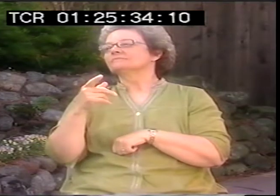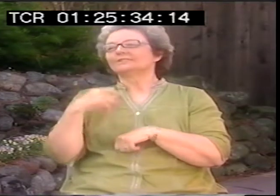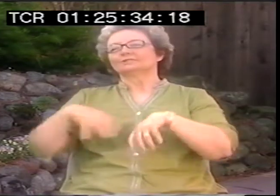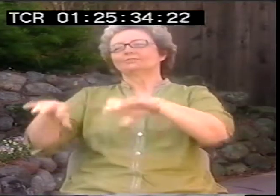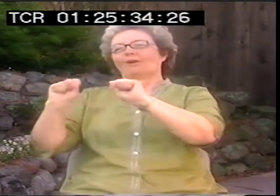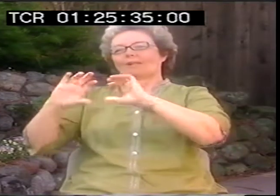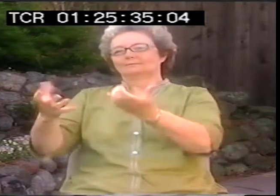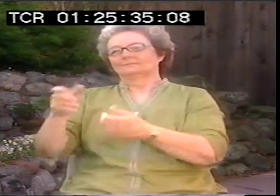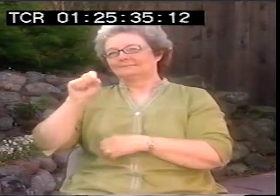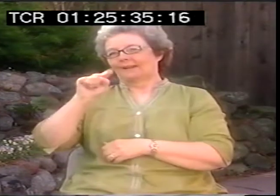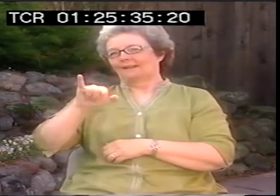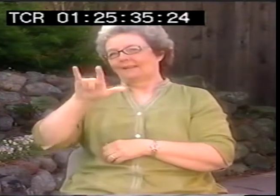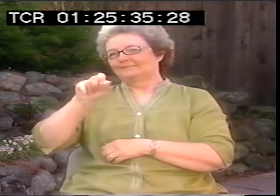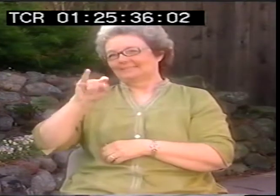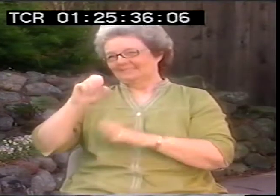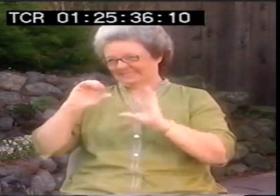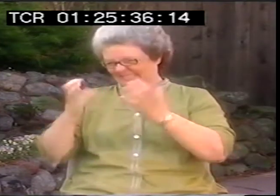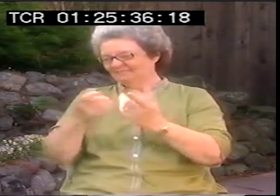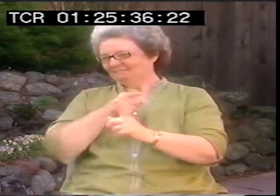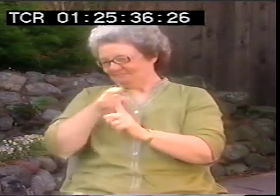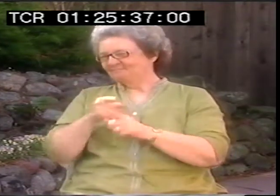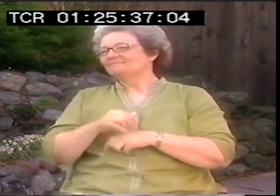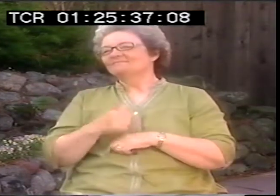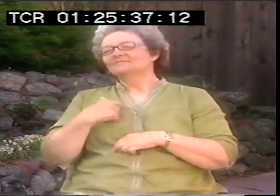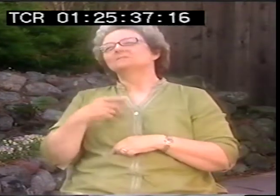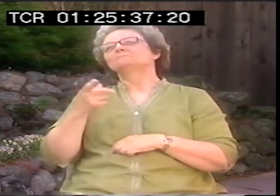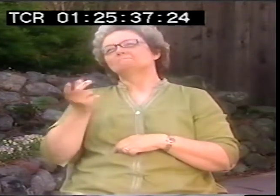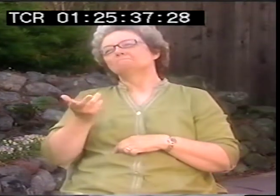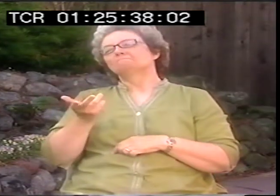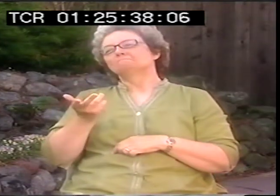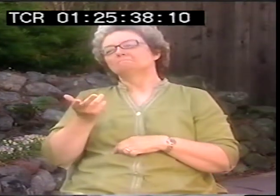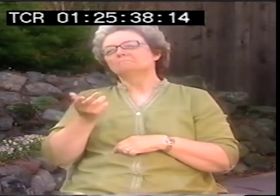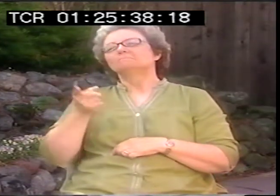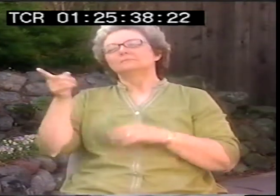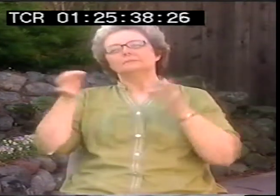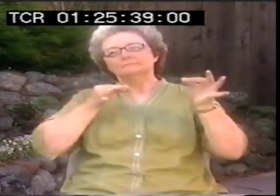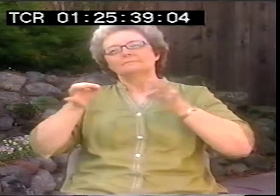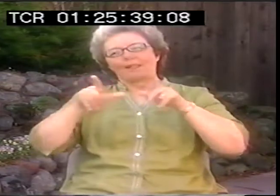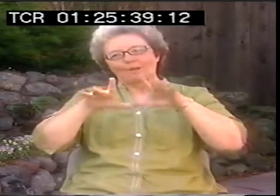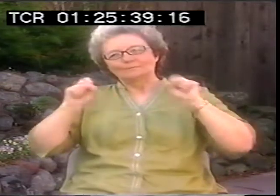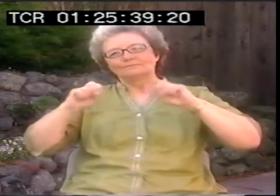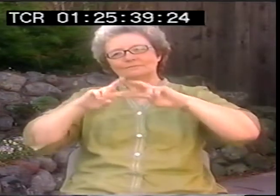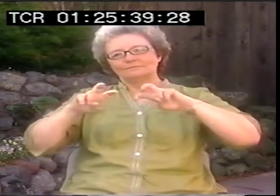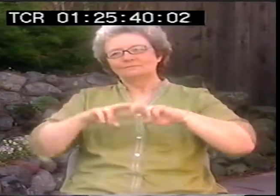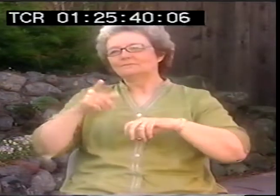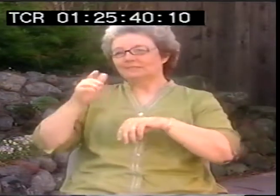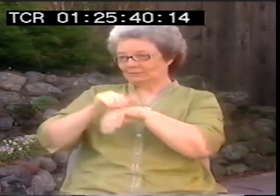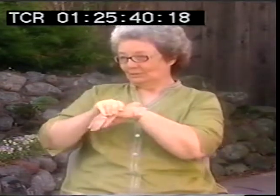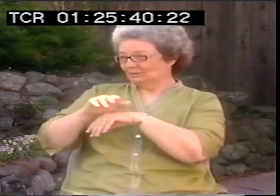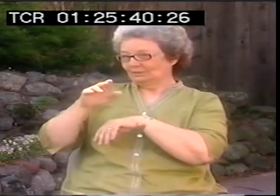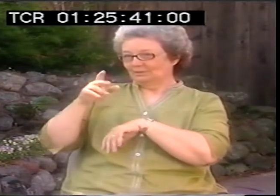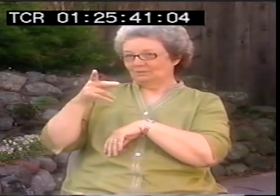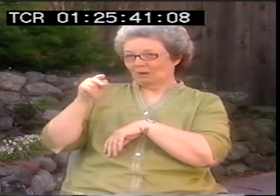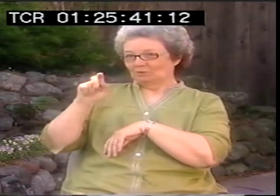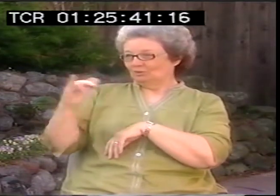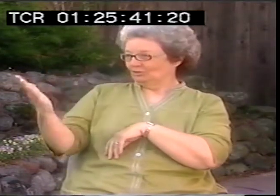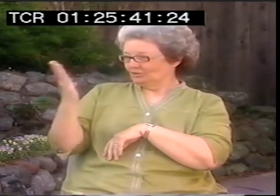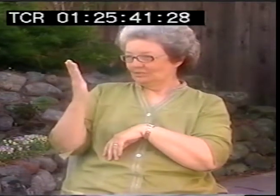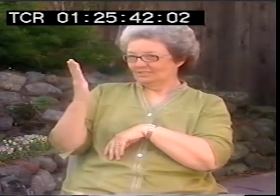I went to Boston, to Northeastern University, to work the summer after that stylistics class.